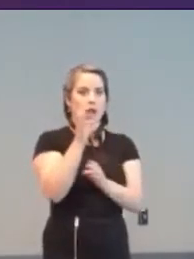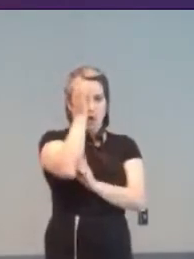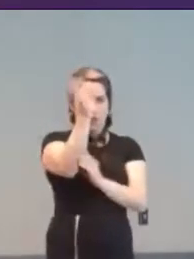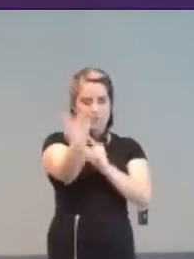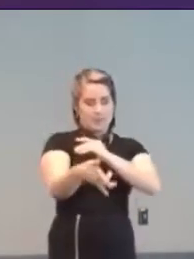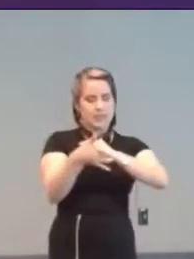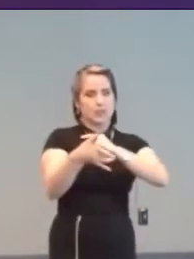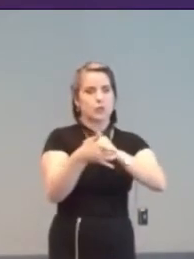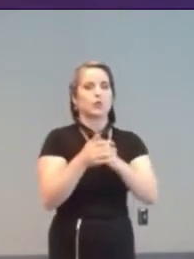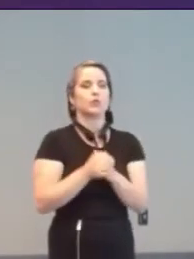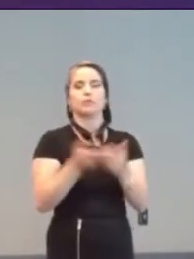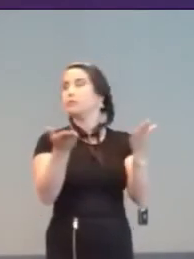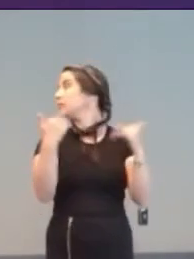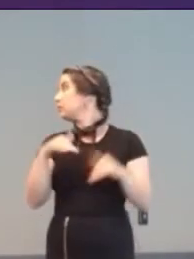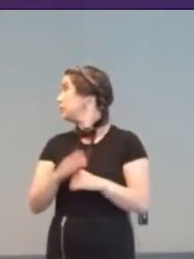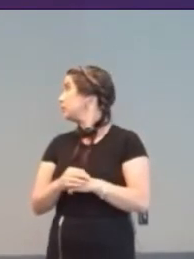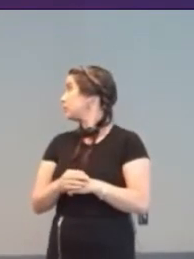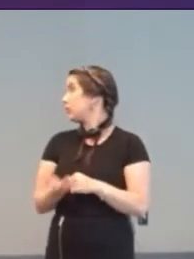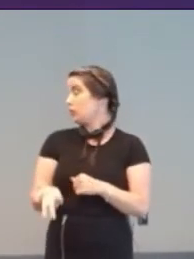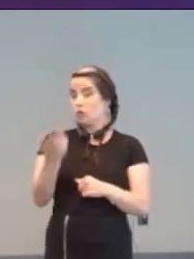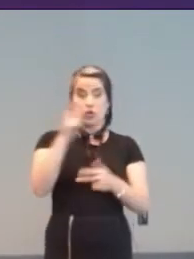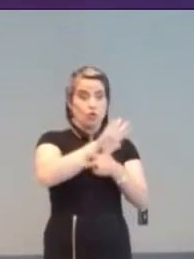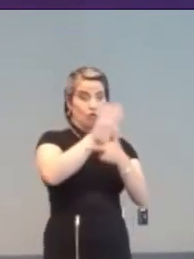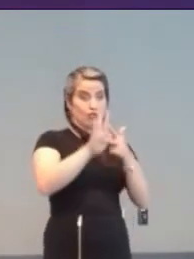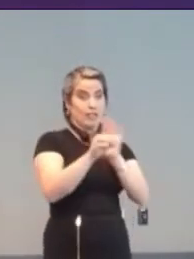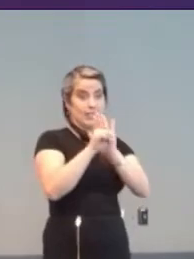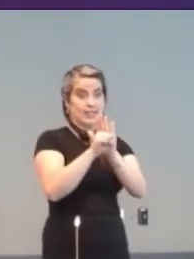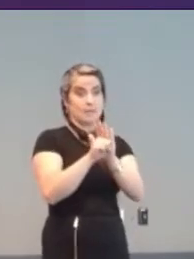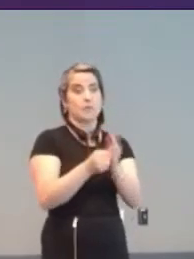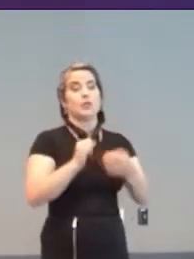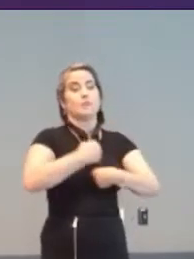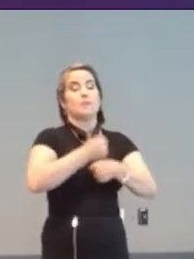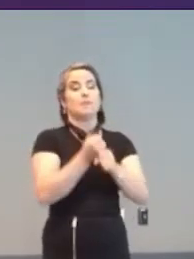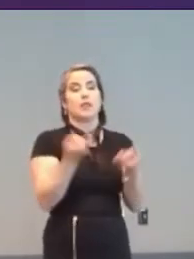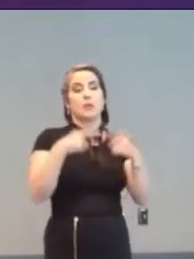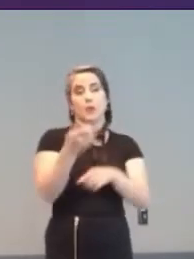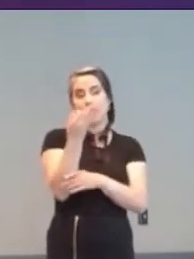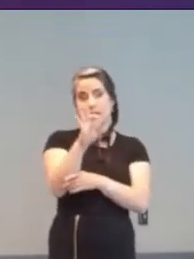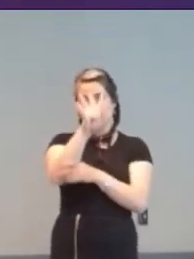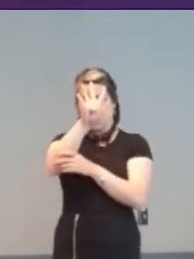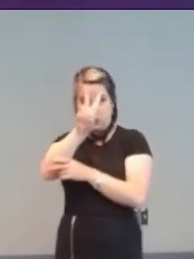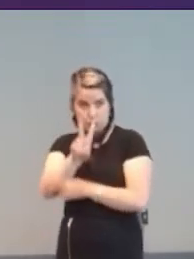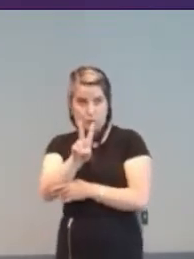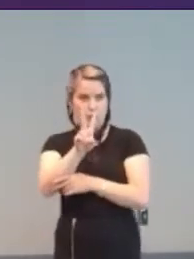Blissymbols were born in 1942 as a universal symbolic language to